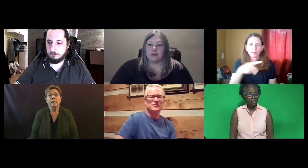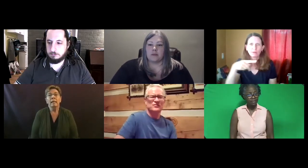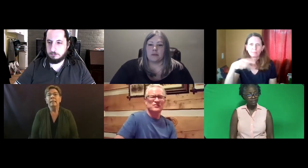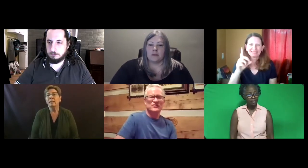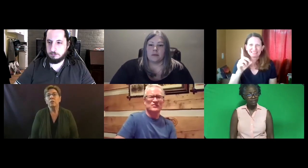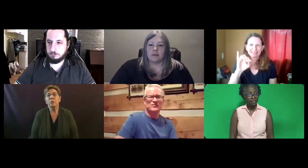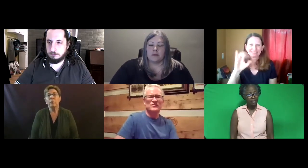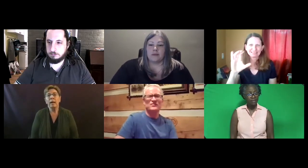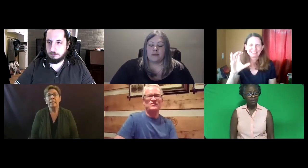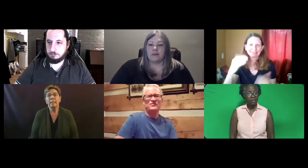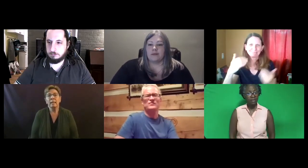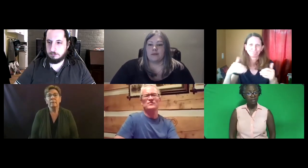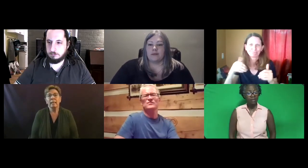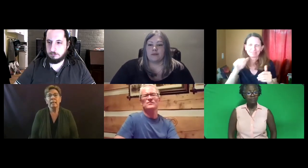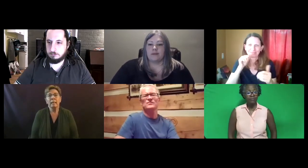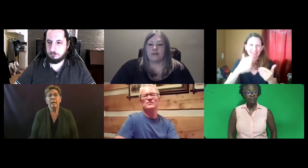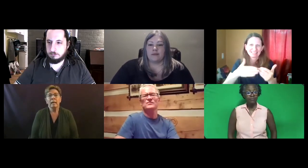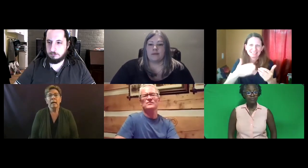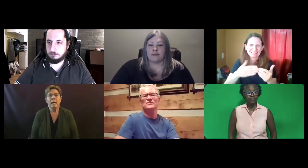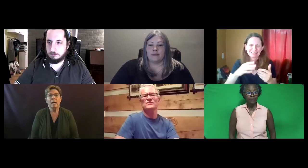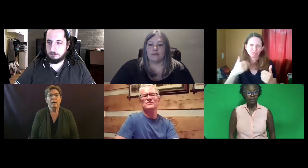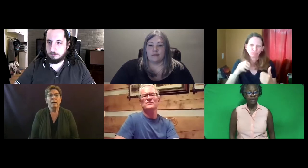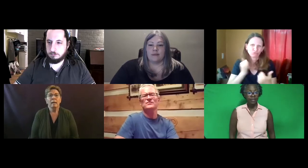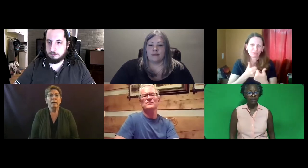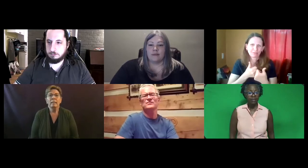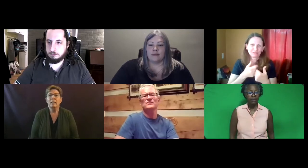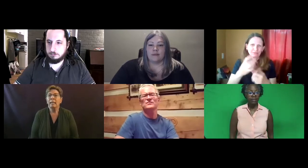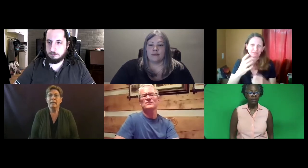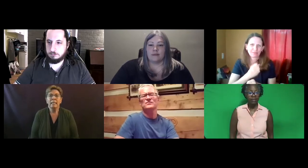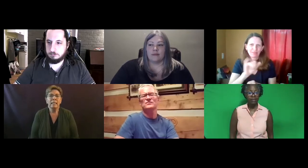Trish: Yes, you're right Katie. It's not easy.